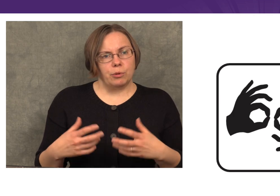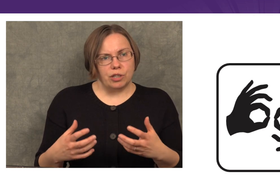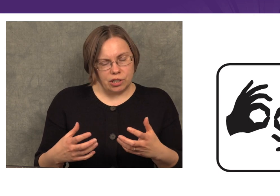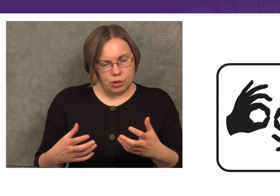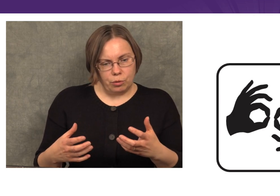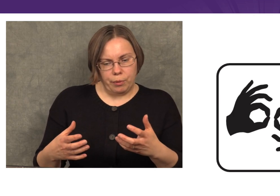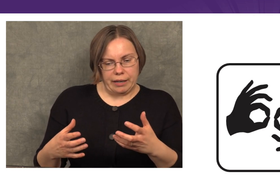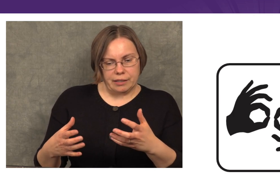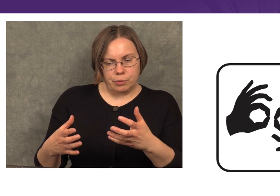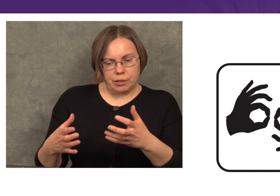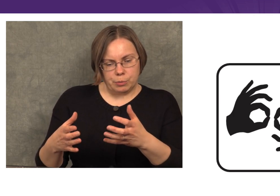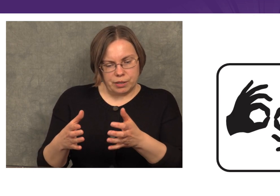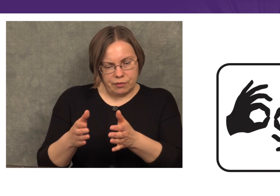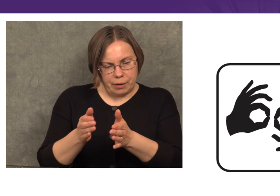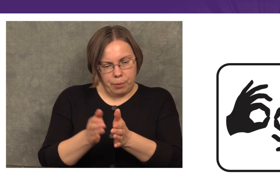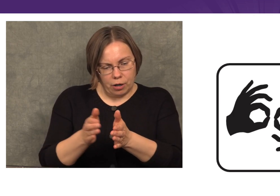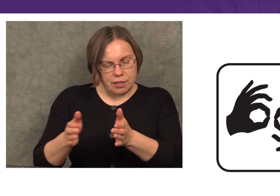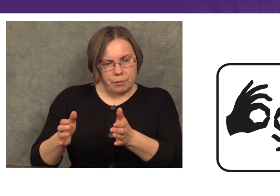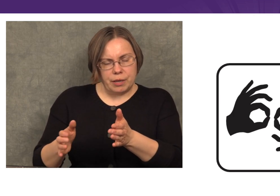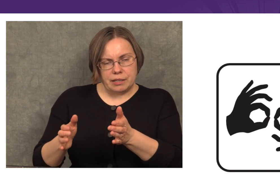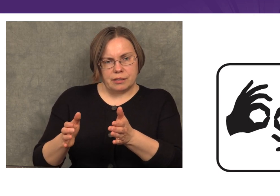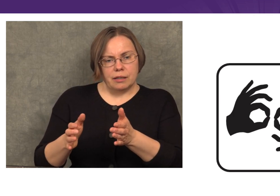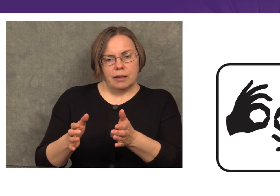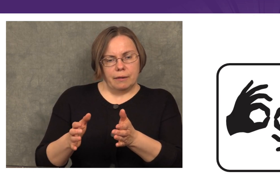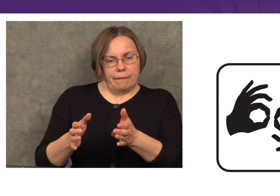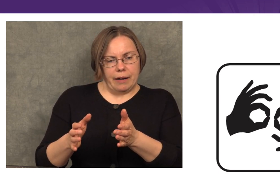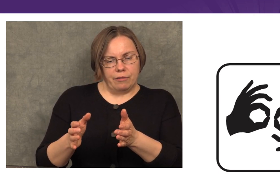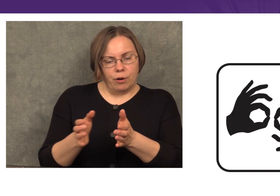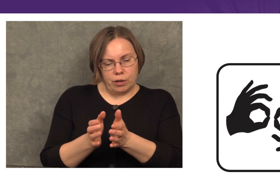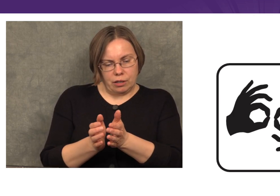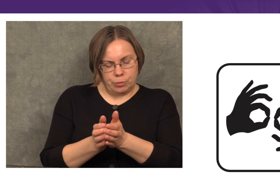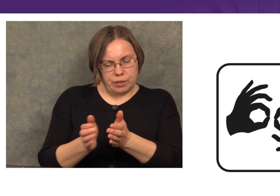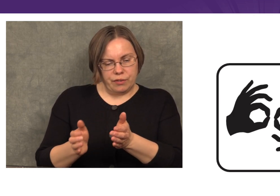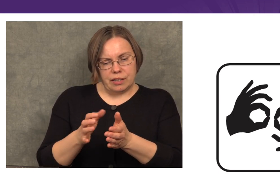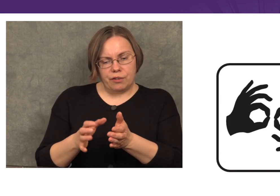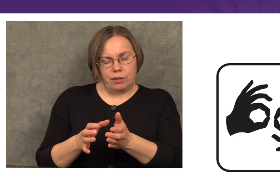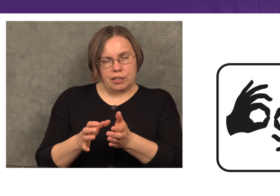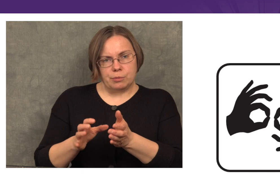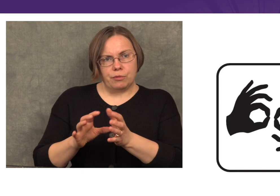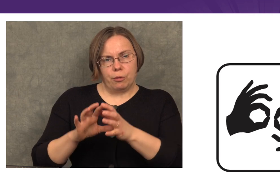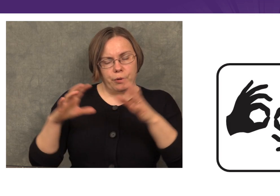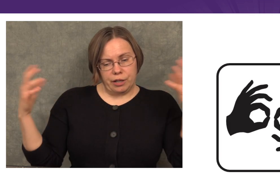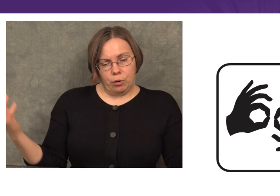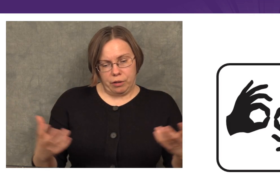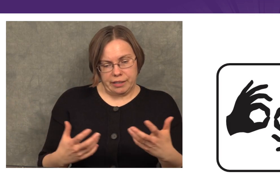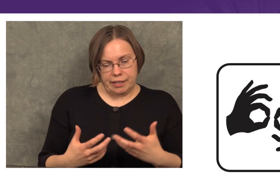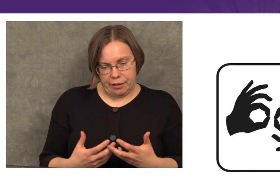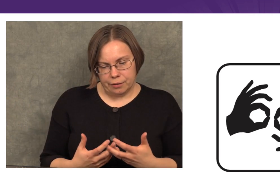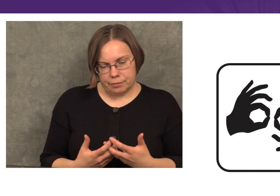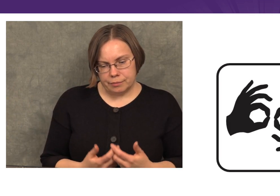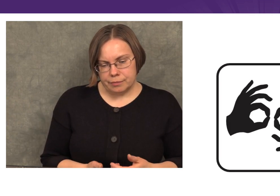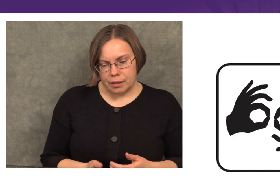musicians will practice with specific parts of a piece and focus on specific difficulties before putting the whole thing together.